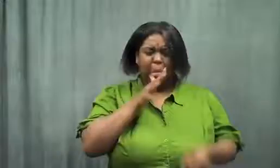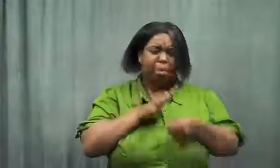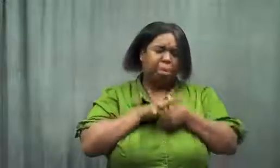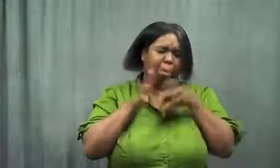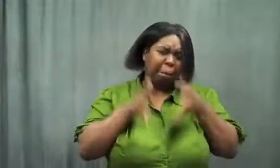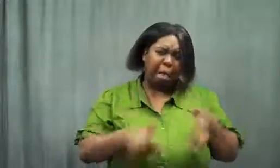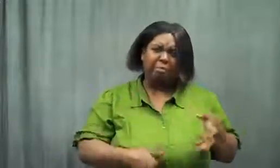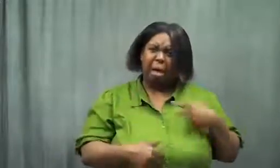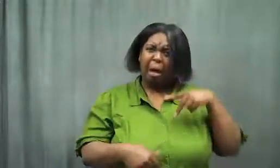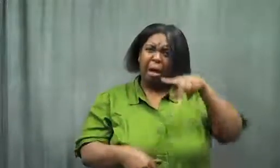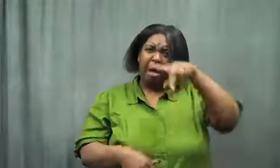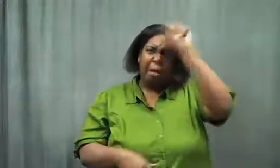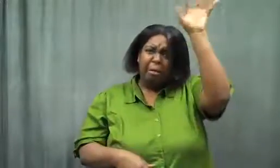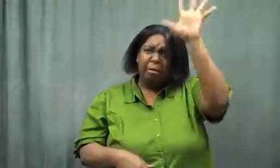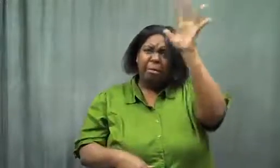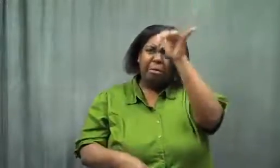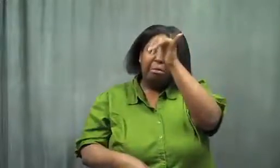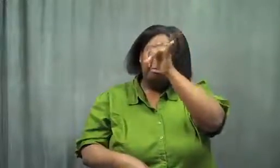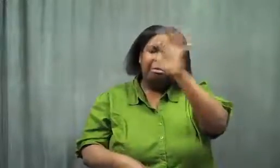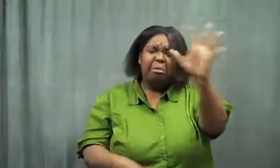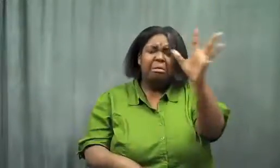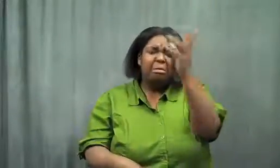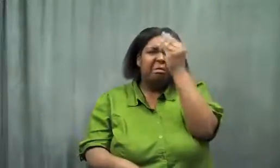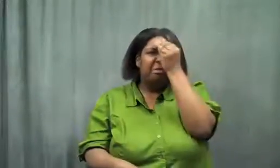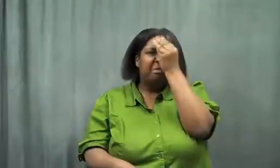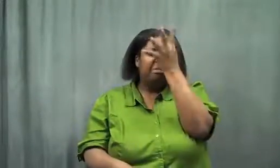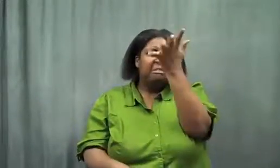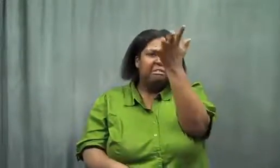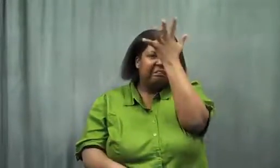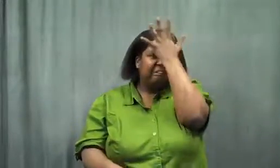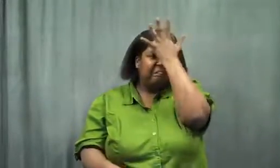I couldn't believe there was so much in there!